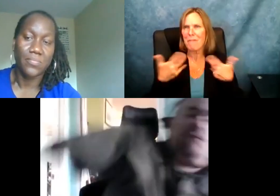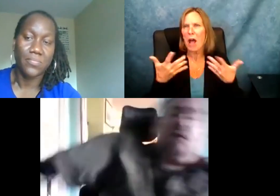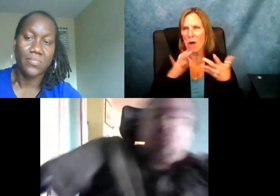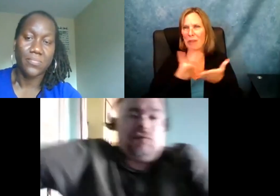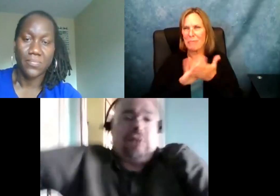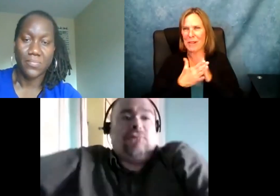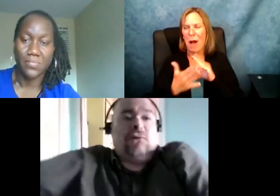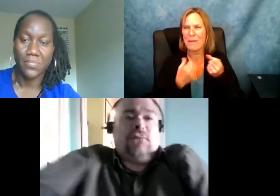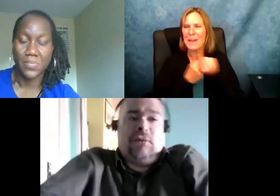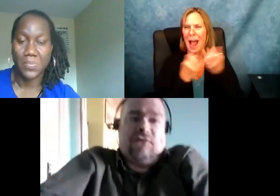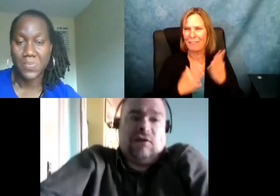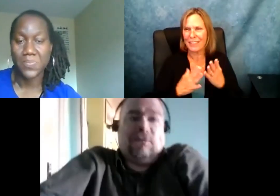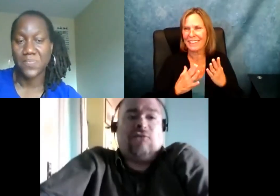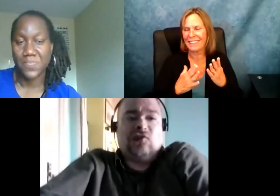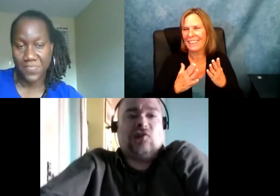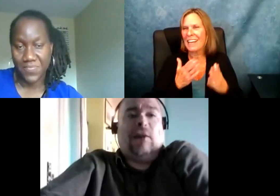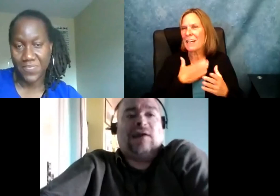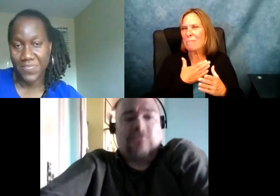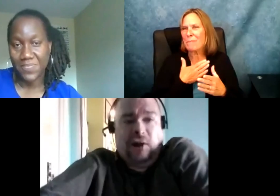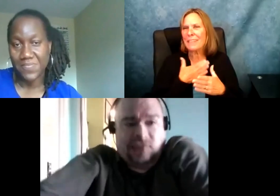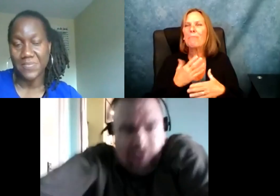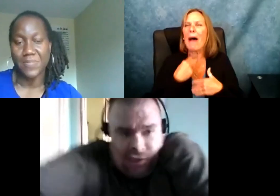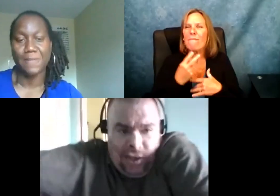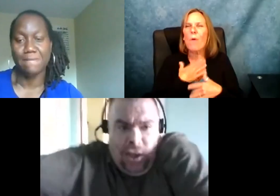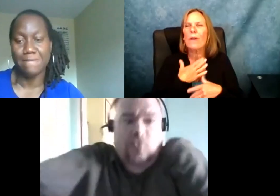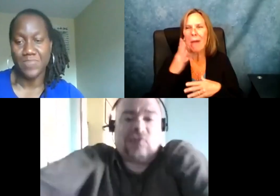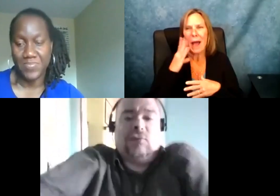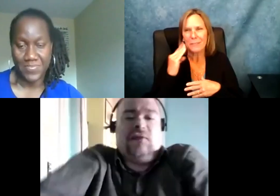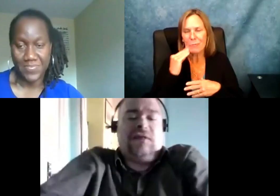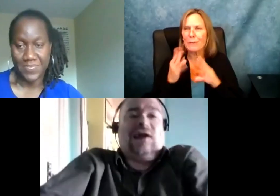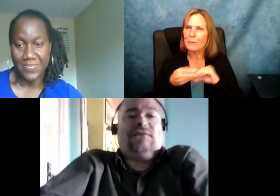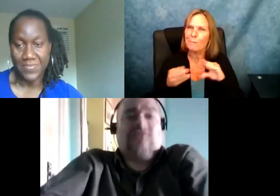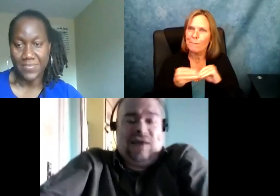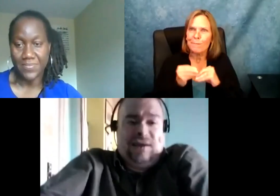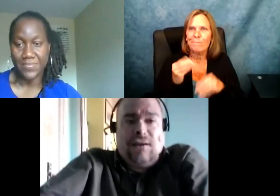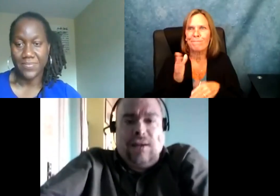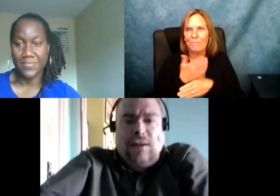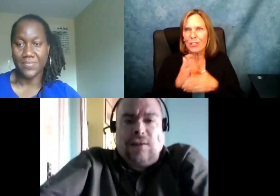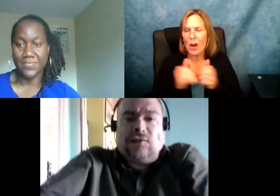turn from when it came for me to go back to work, I said I want to be an advocate. I feel I have a lot to